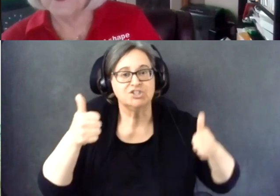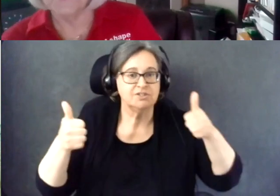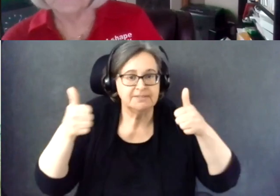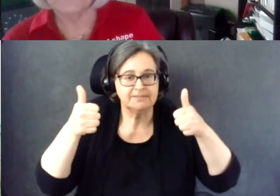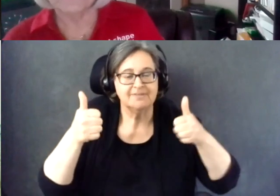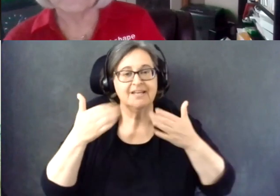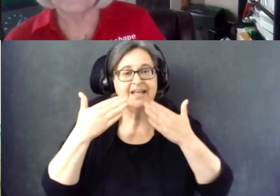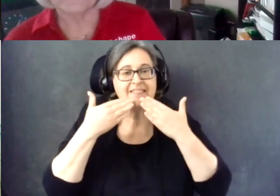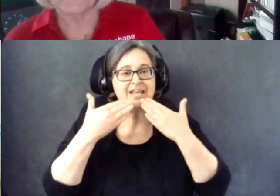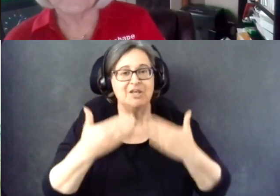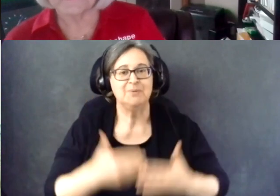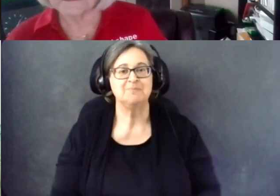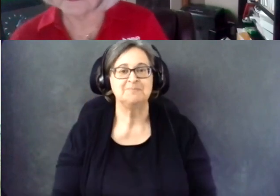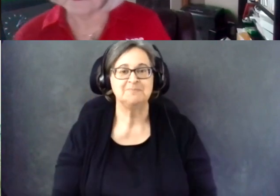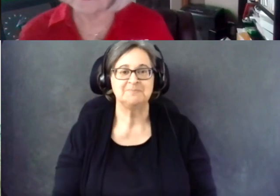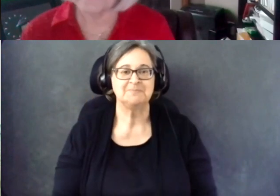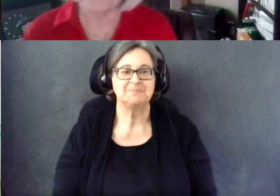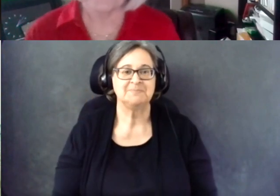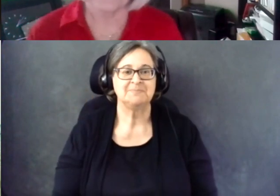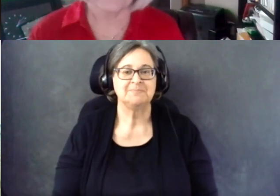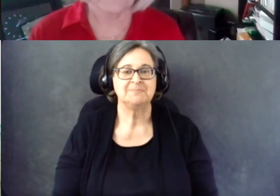Wonderful.